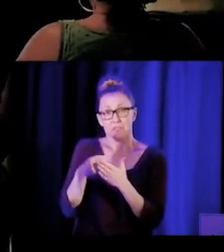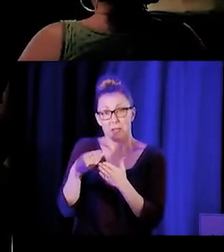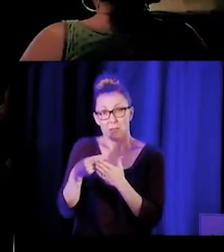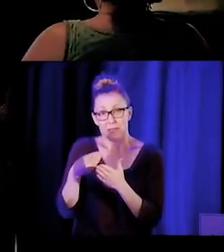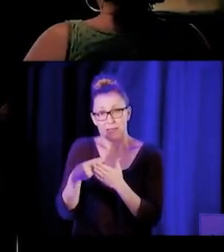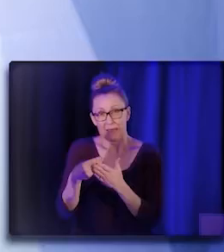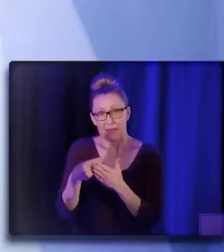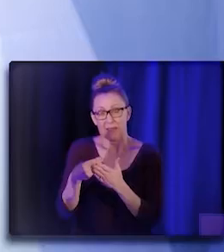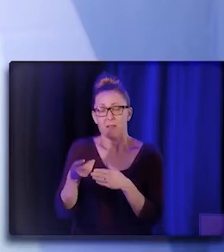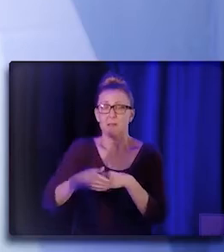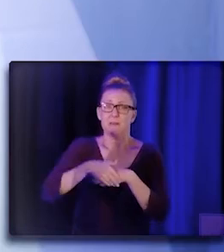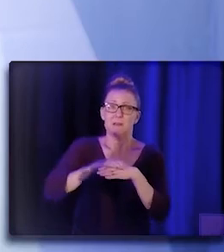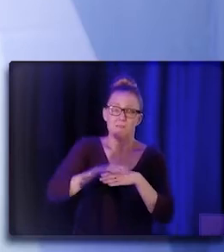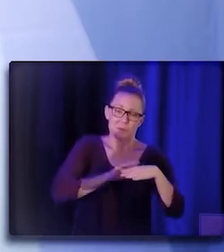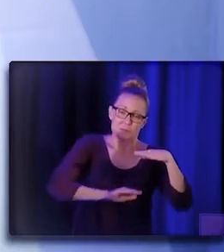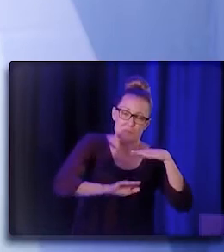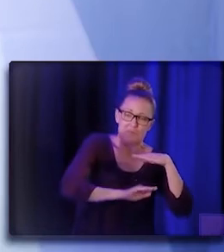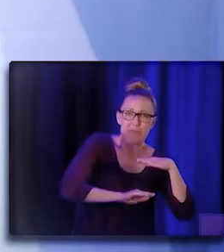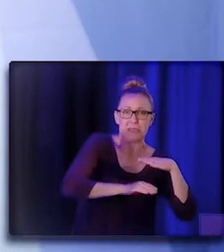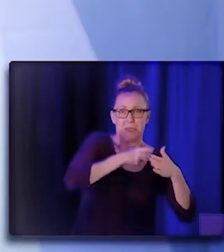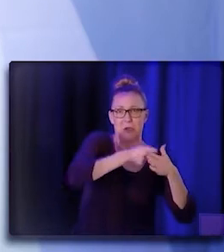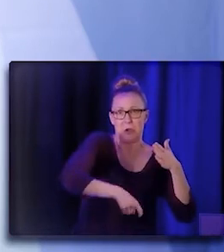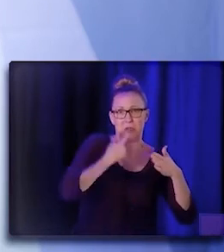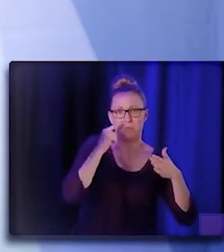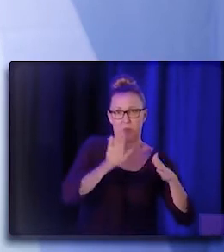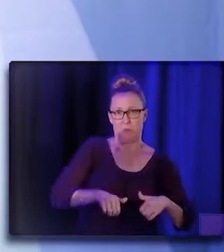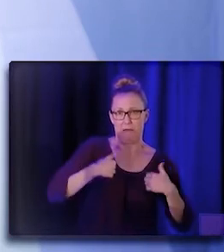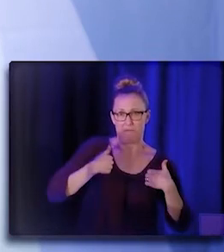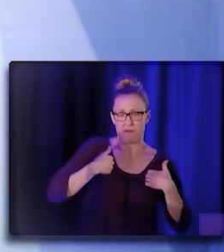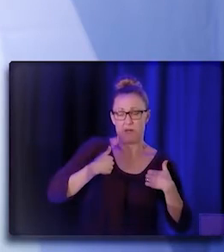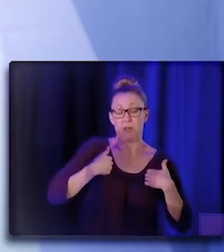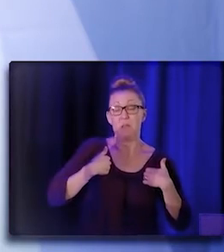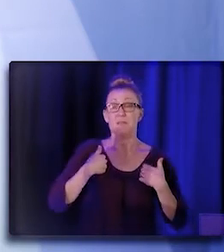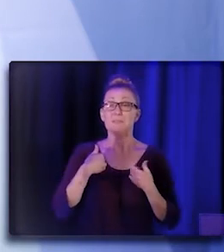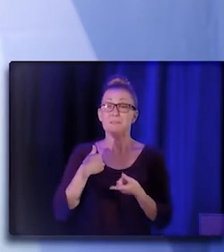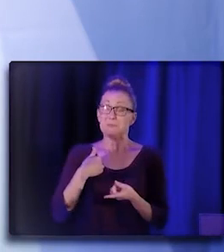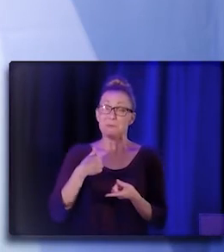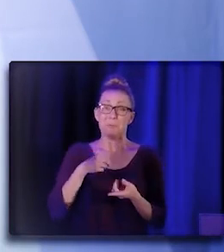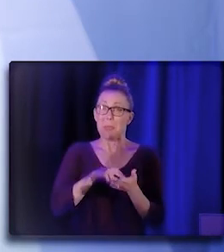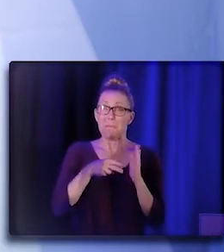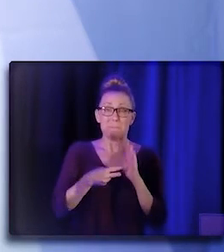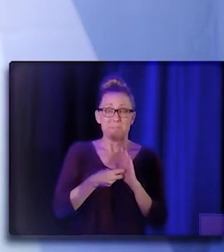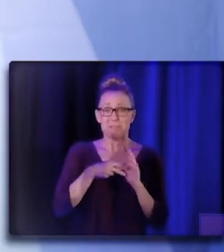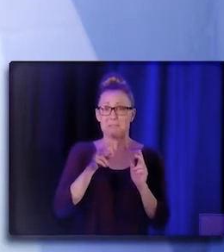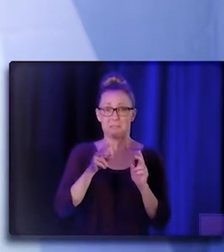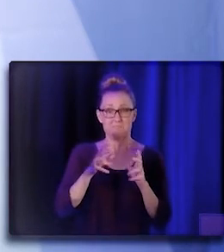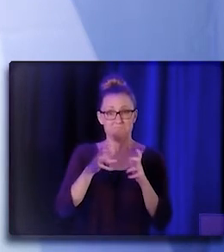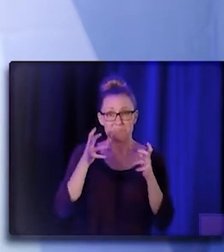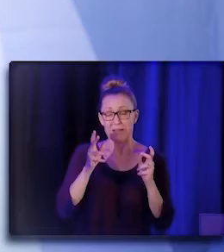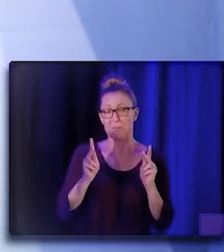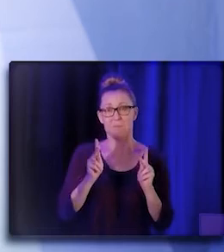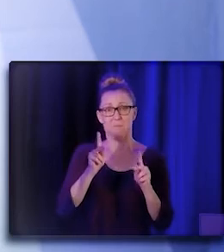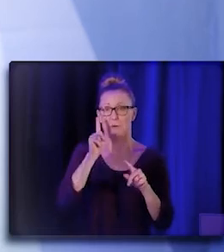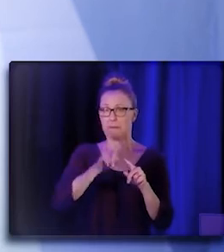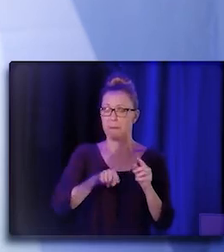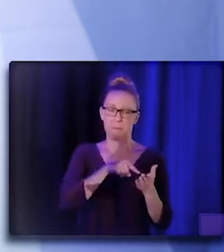So 90% of folks are saying that, you know, with their job, you know, they can't make rent, provide, you know,